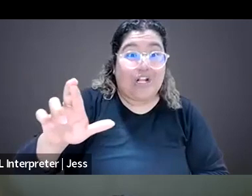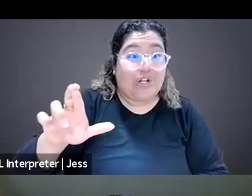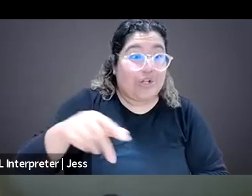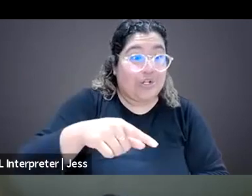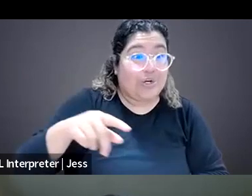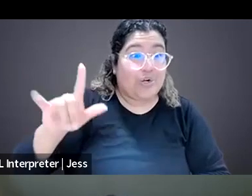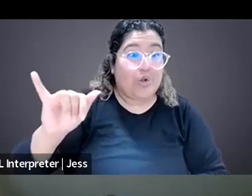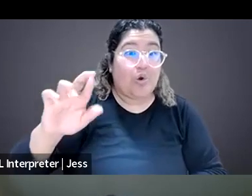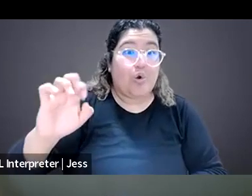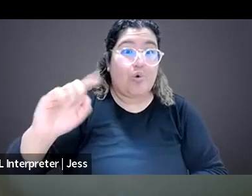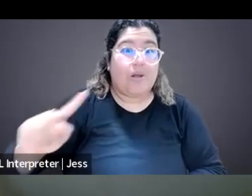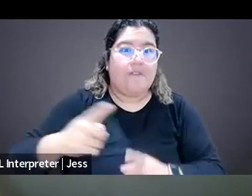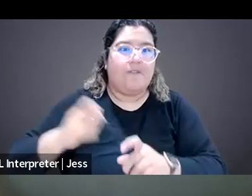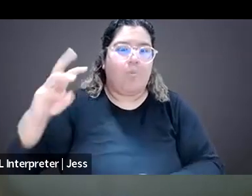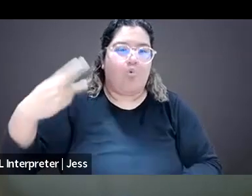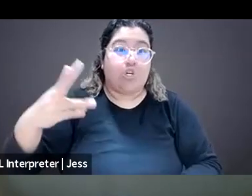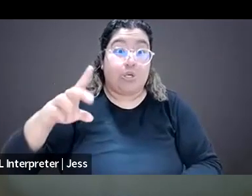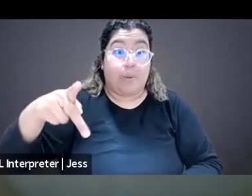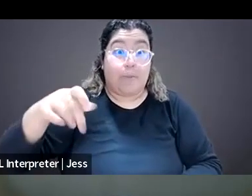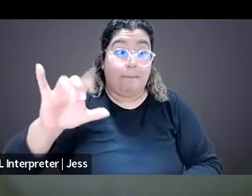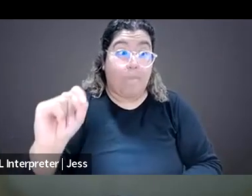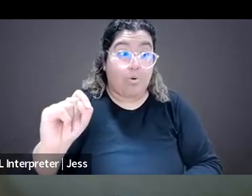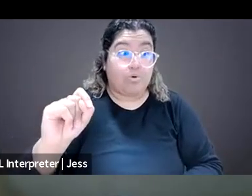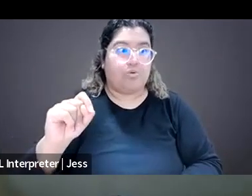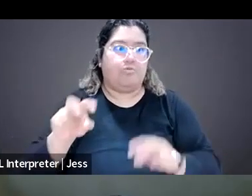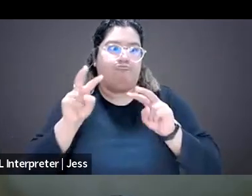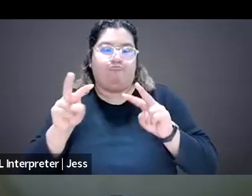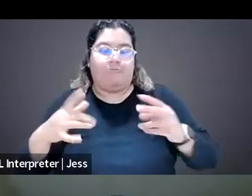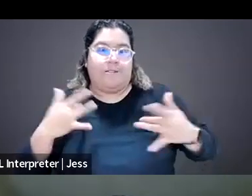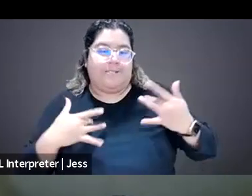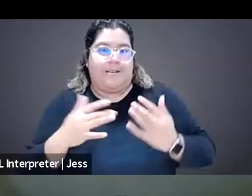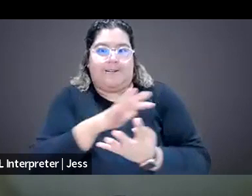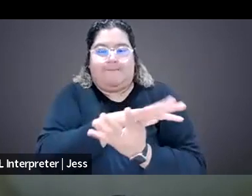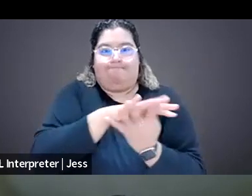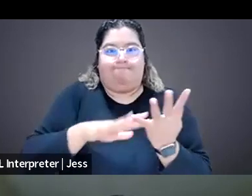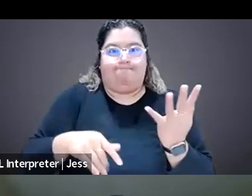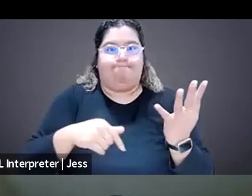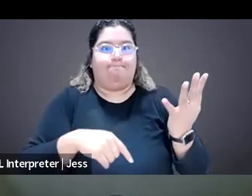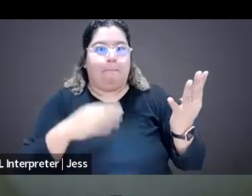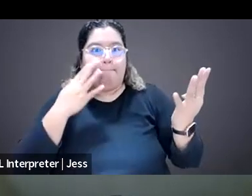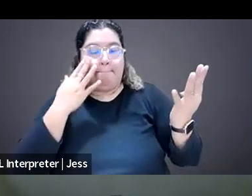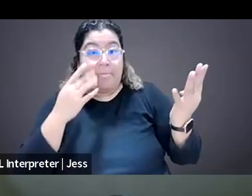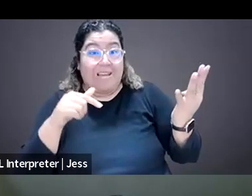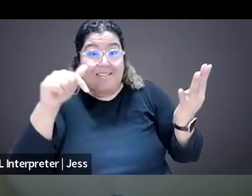to get to be in conversation with them about this today. Even if the circumstances that call us together are crappy, at least the the company is great.